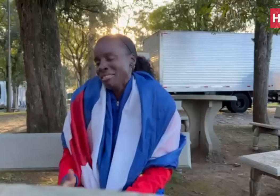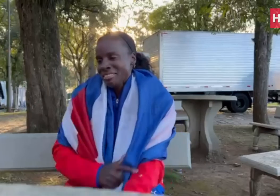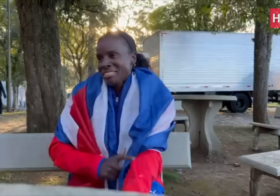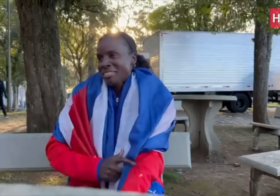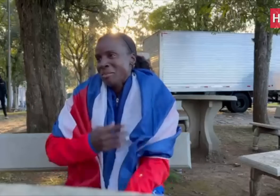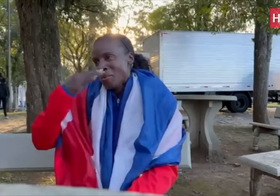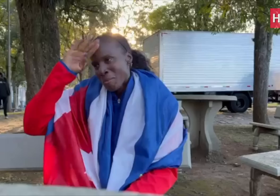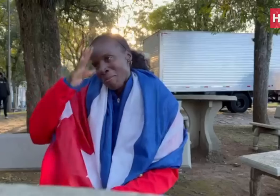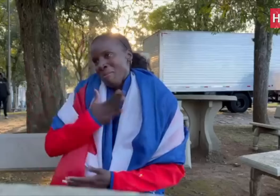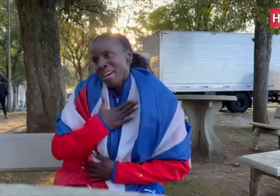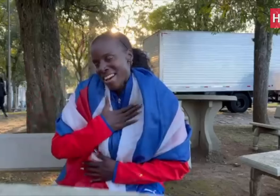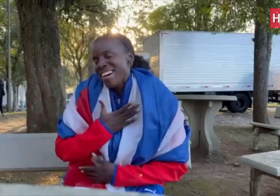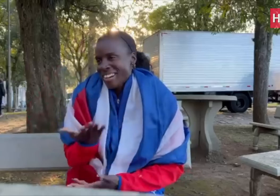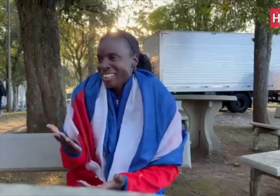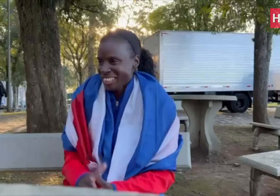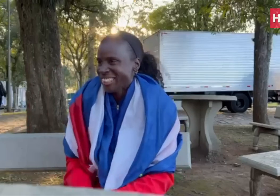Cuba is in my blood.